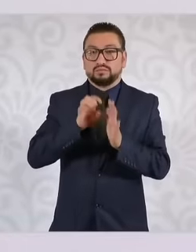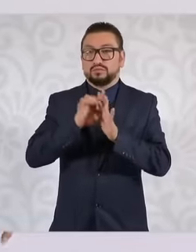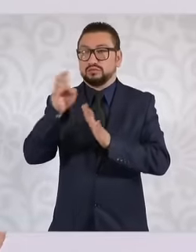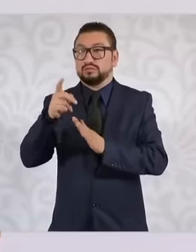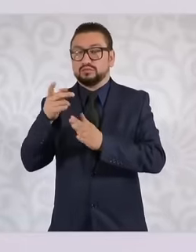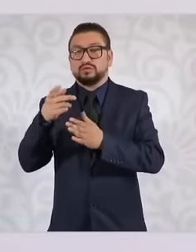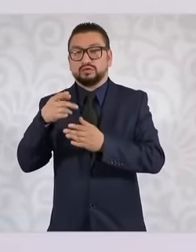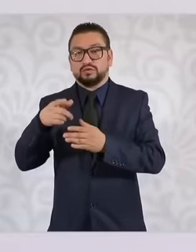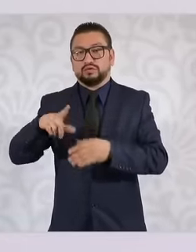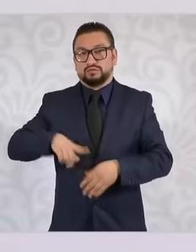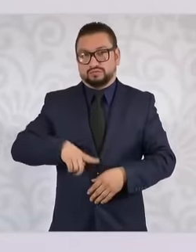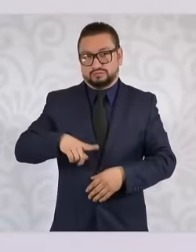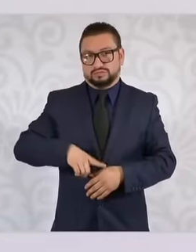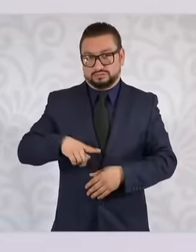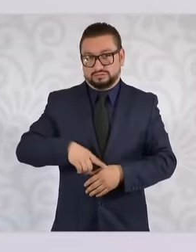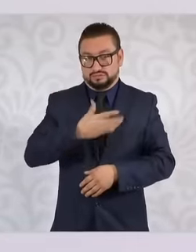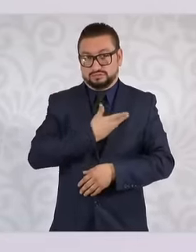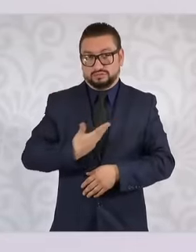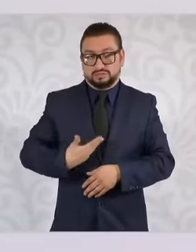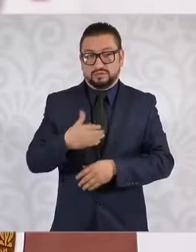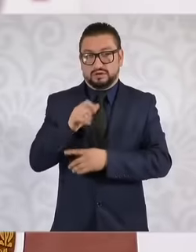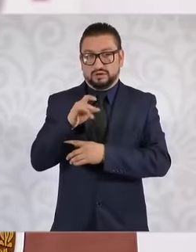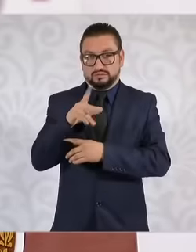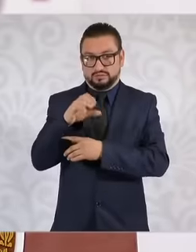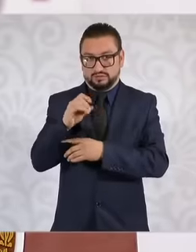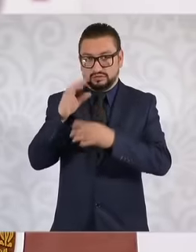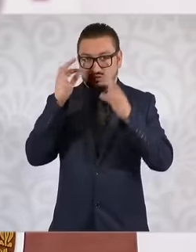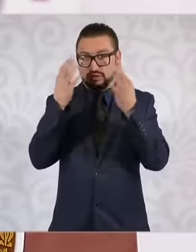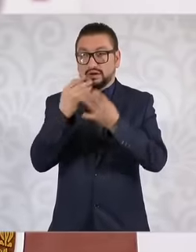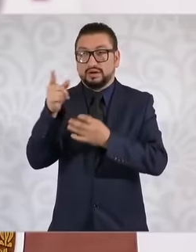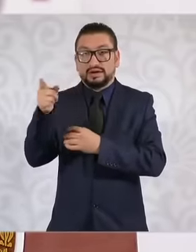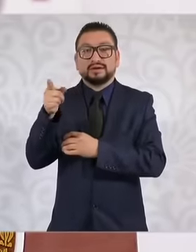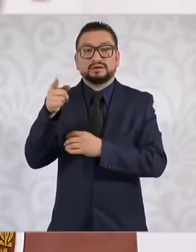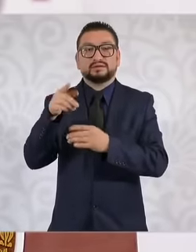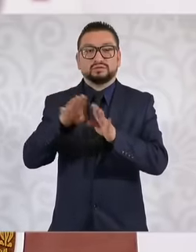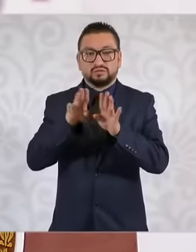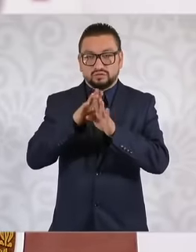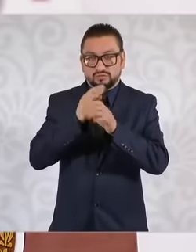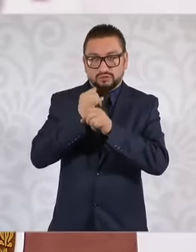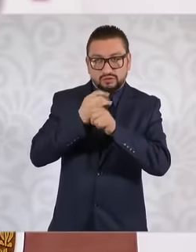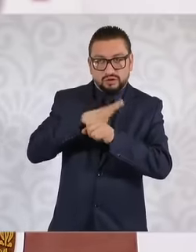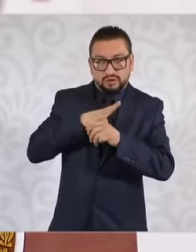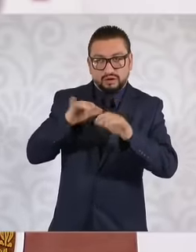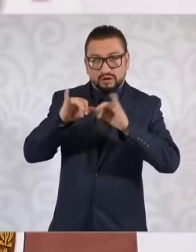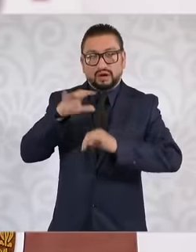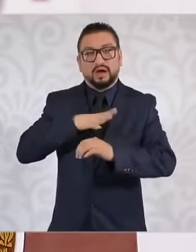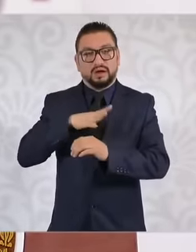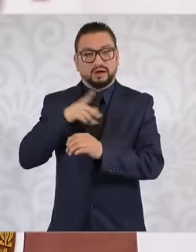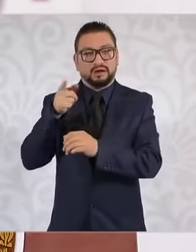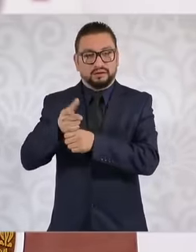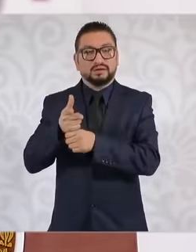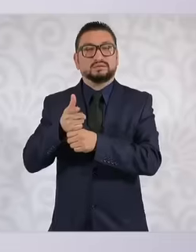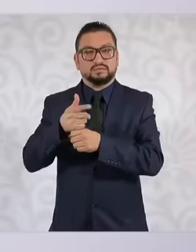government of President López Obrador now has laboratories on site that they did not have before because